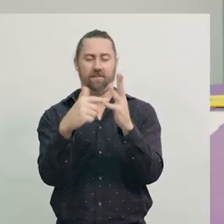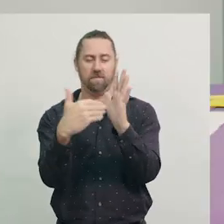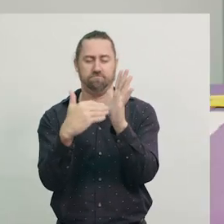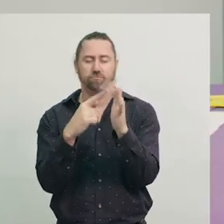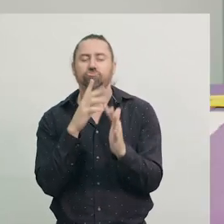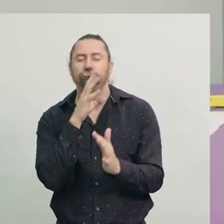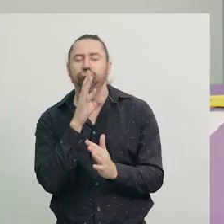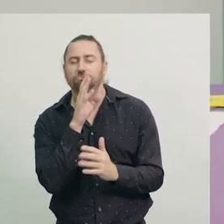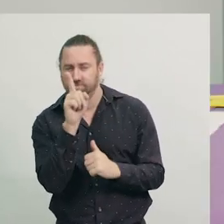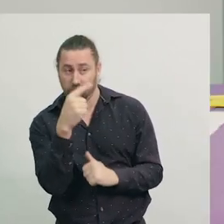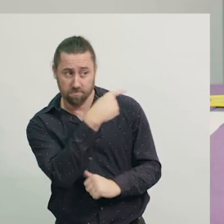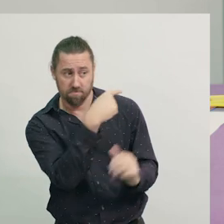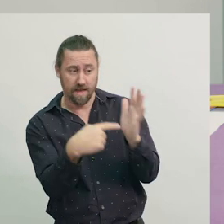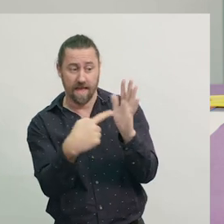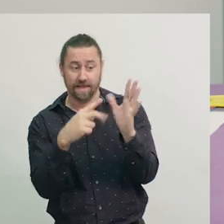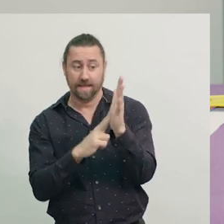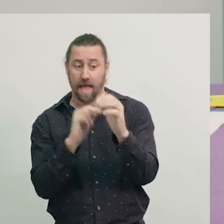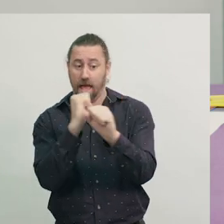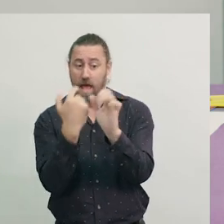Okay. Let's get to the puzzle.